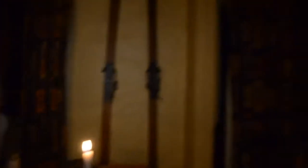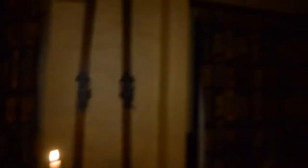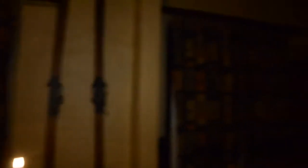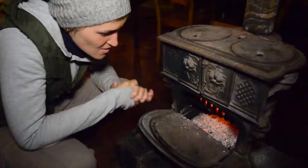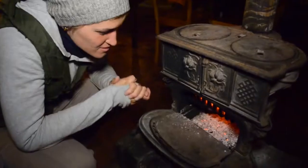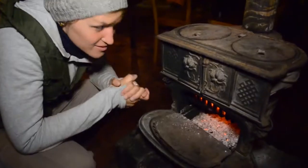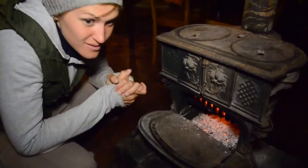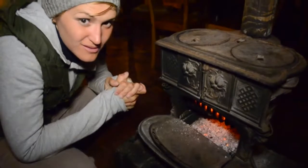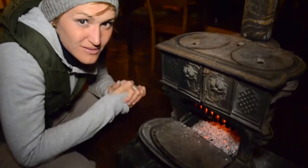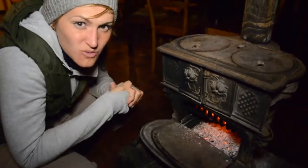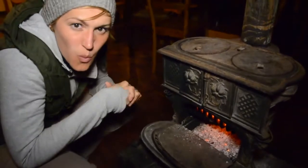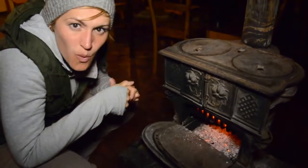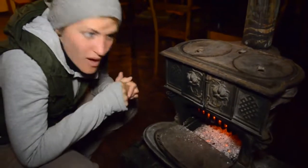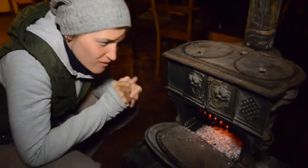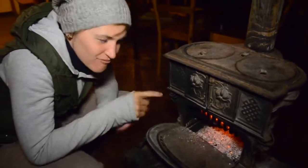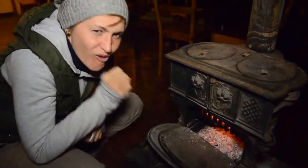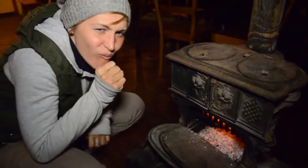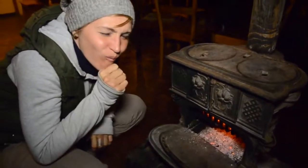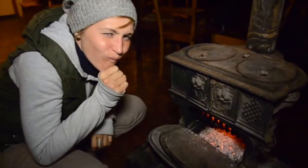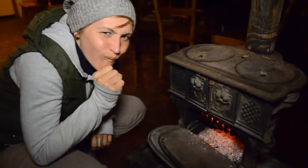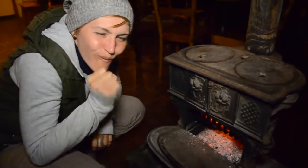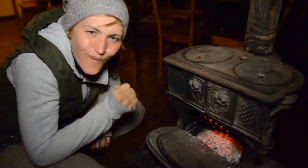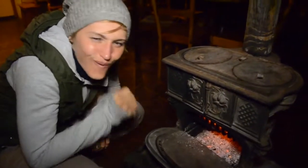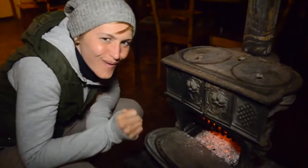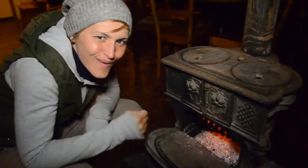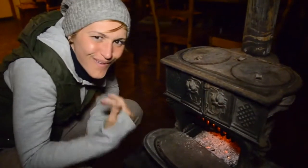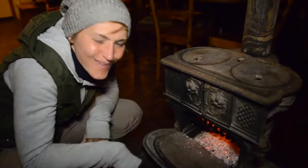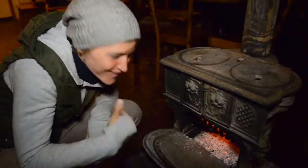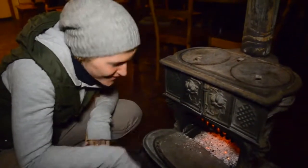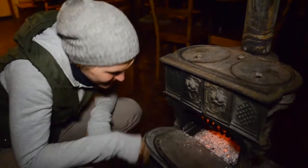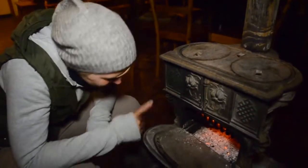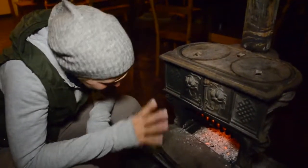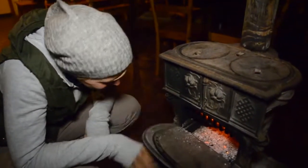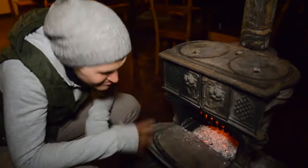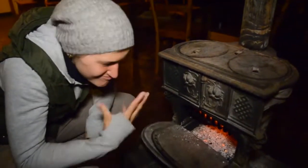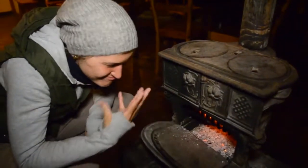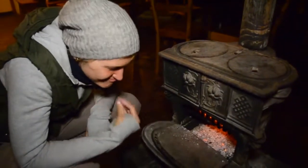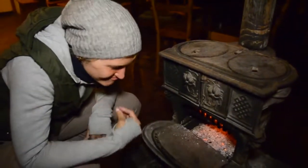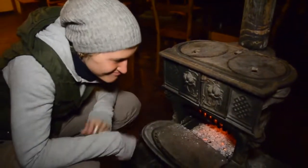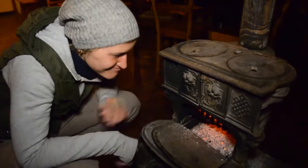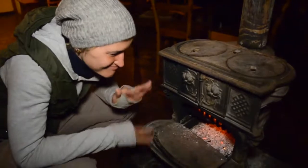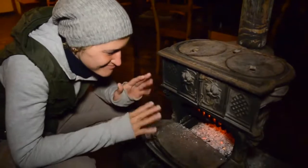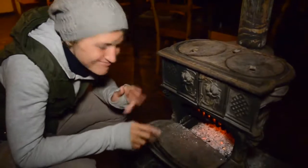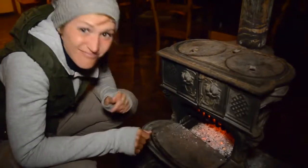This is so good. This wood burning stove is so old.